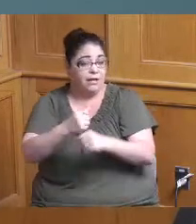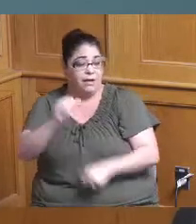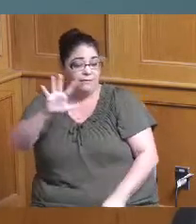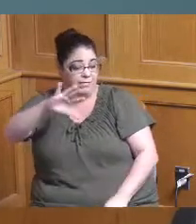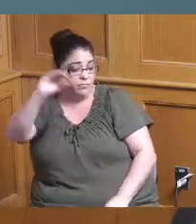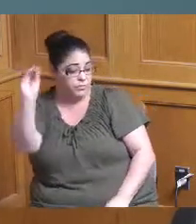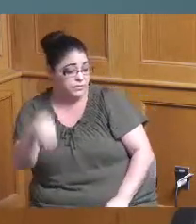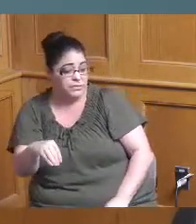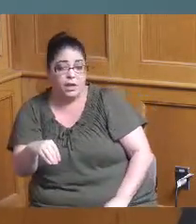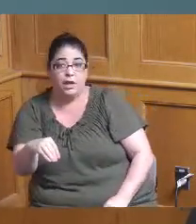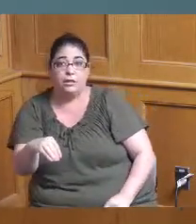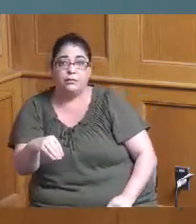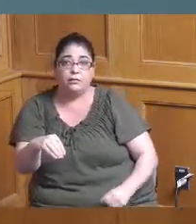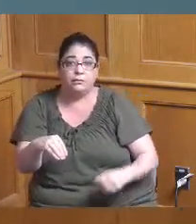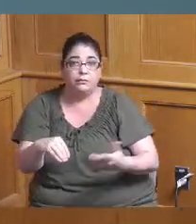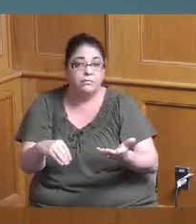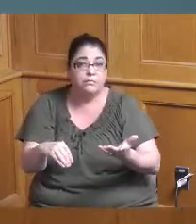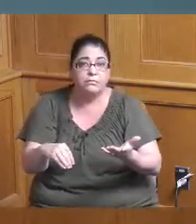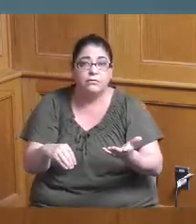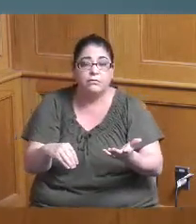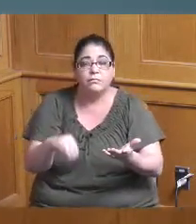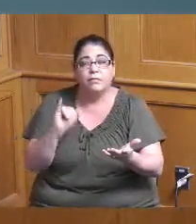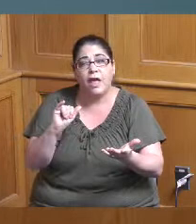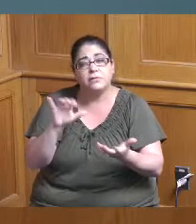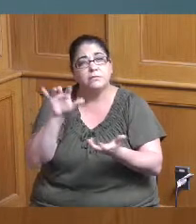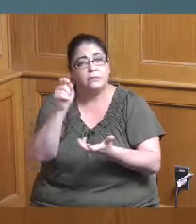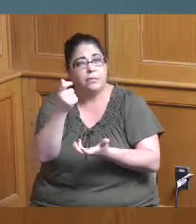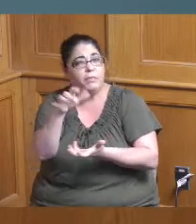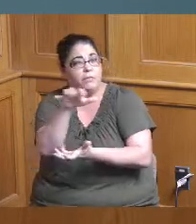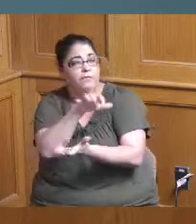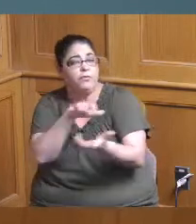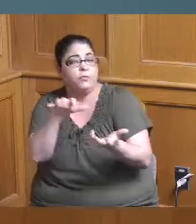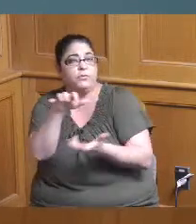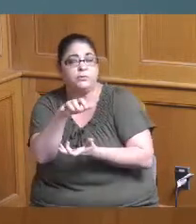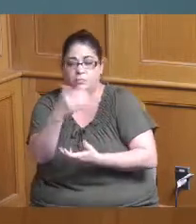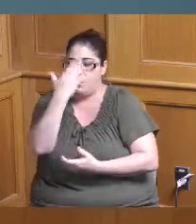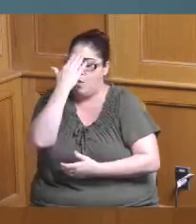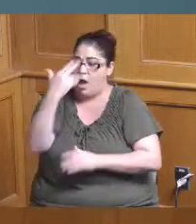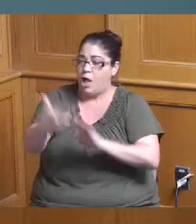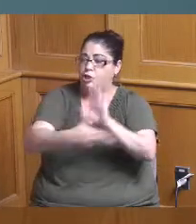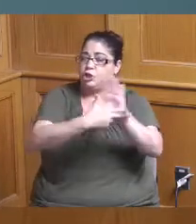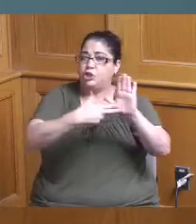a little bit of some of the confusion but I don't know why there's such a hesitancy